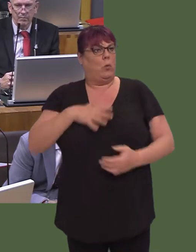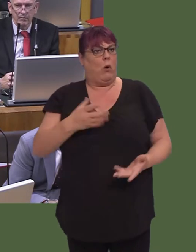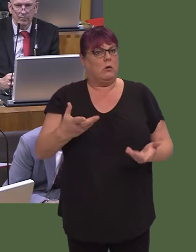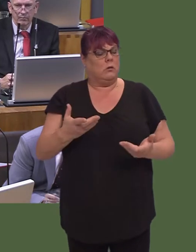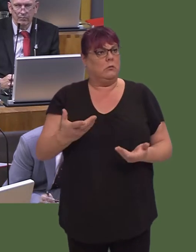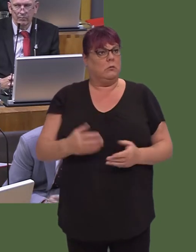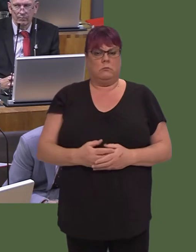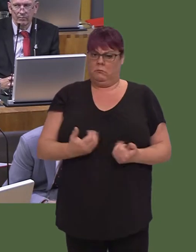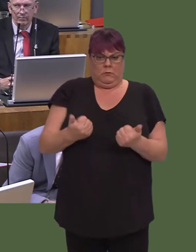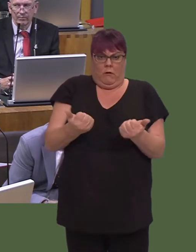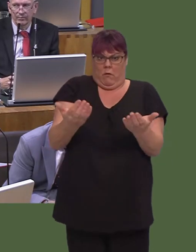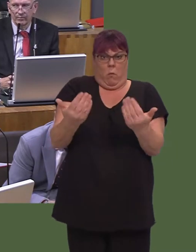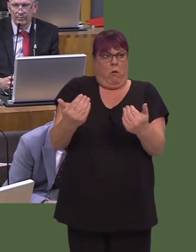something that I very much welcome.